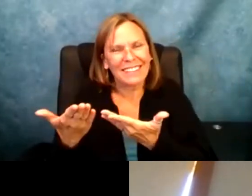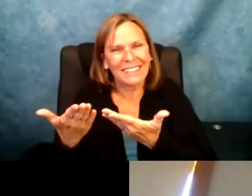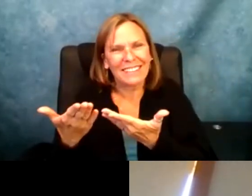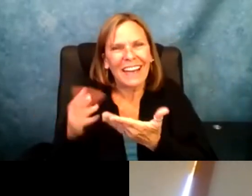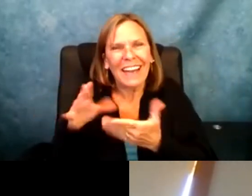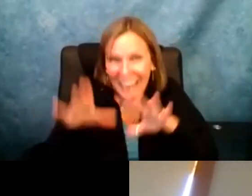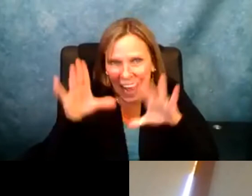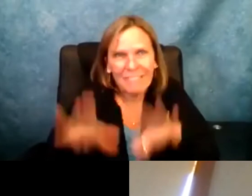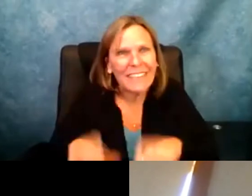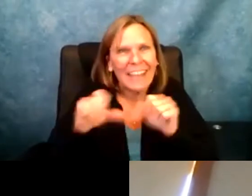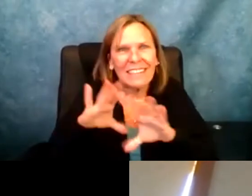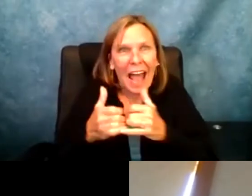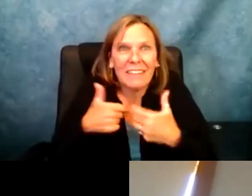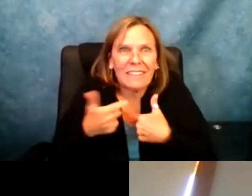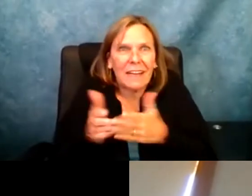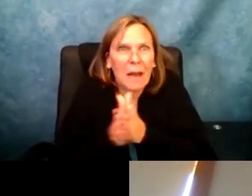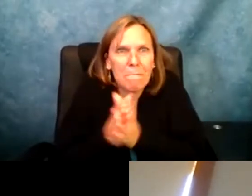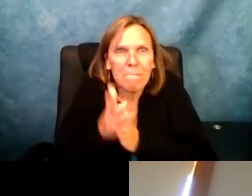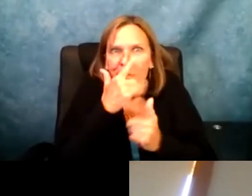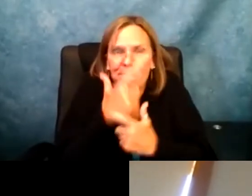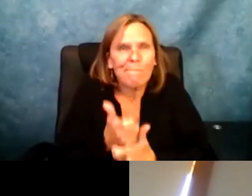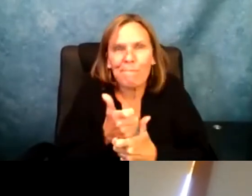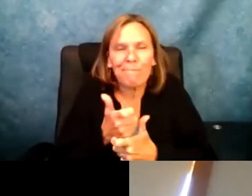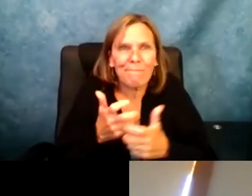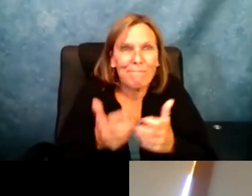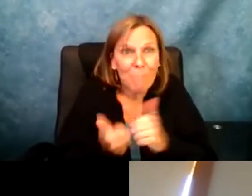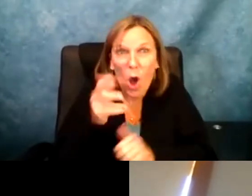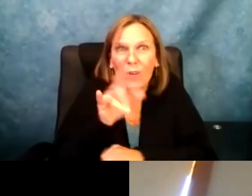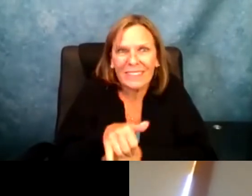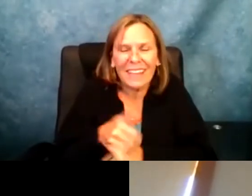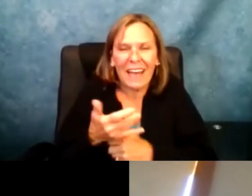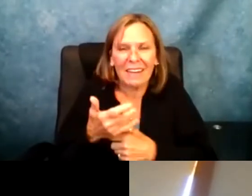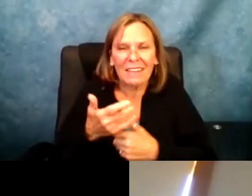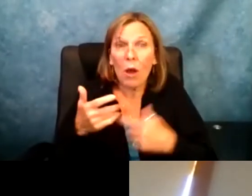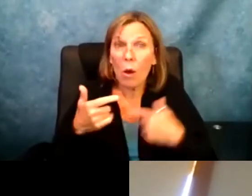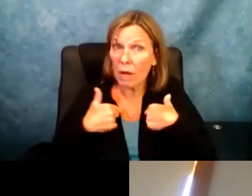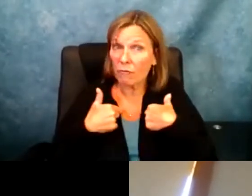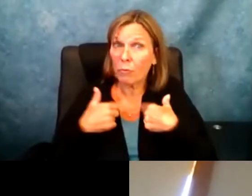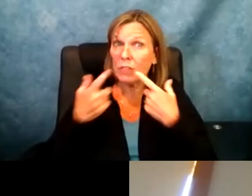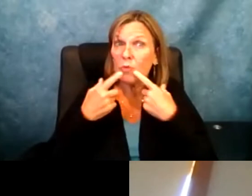that I can do, you know, harder classes, and the classes I am most interested in but